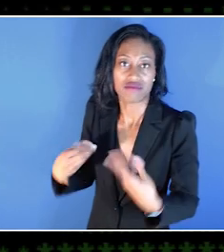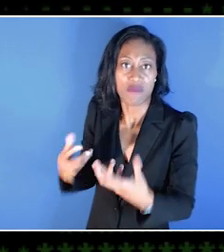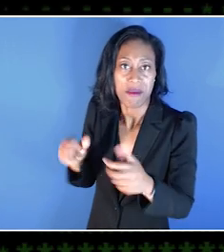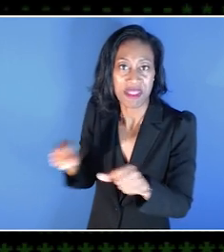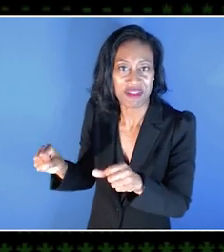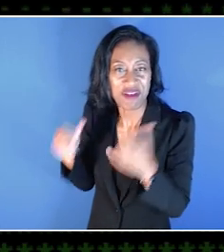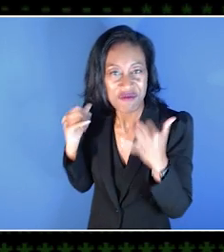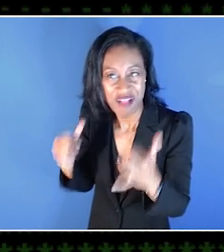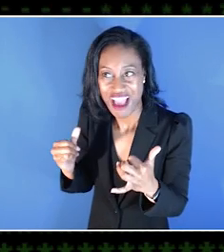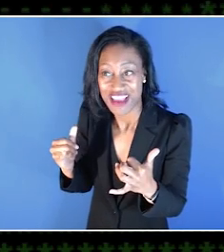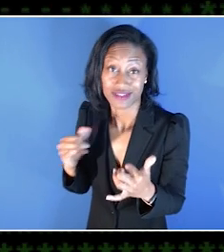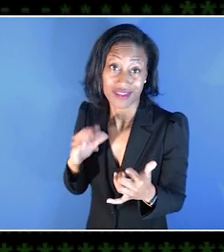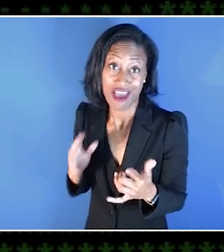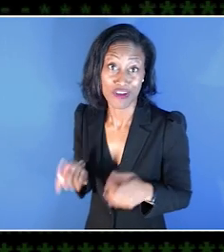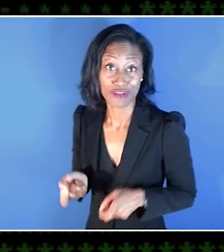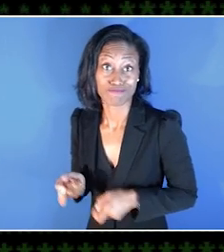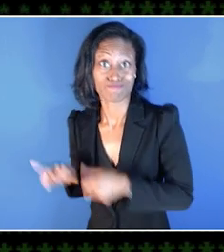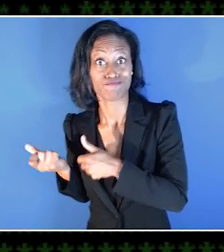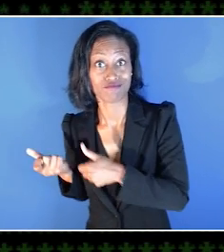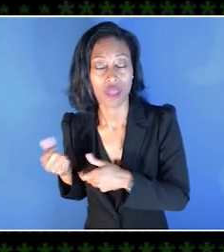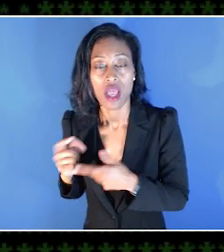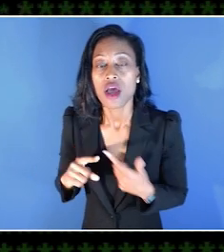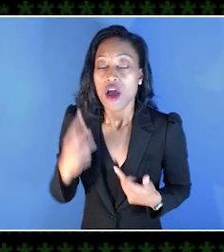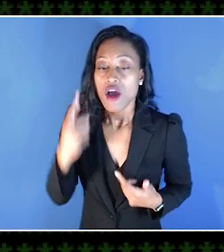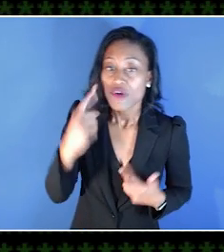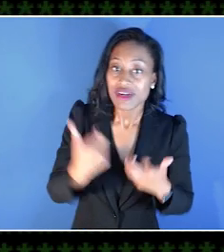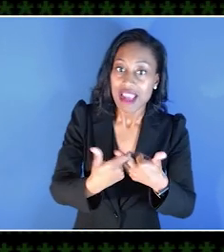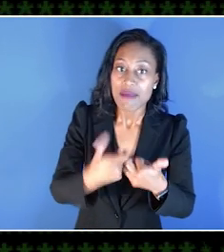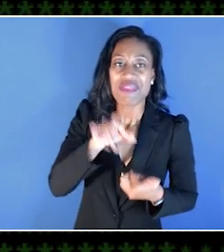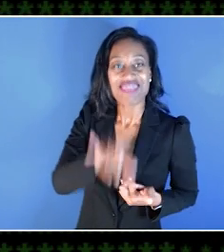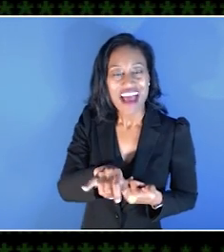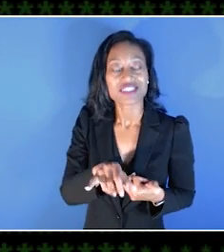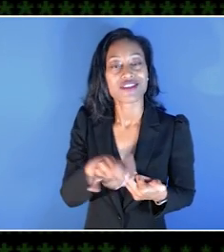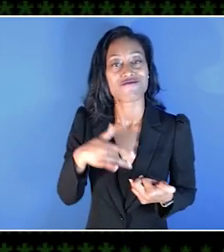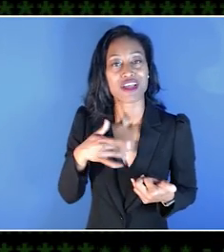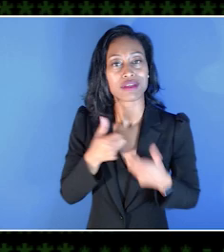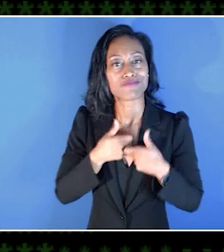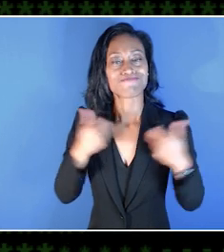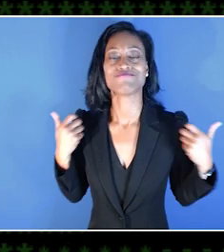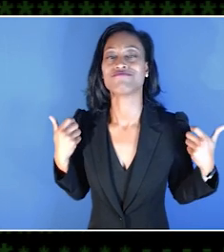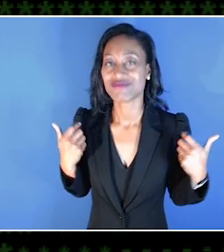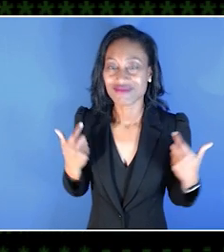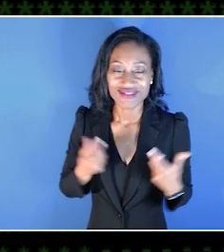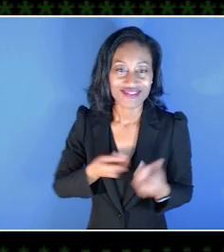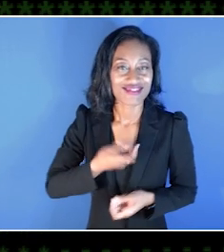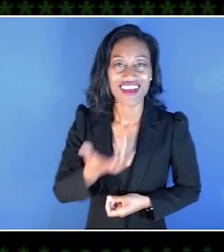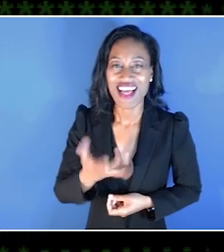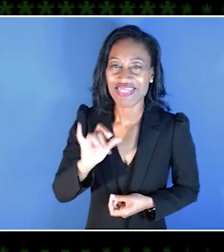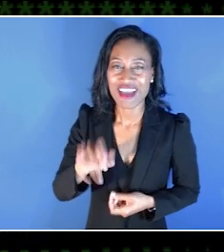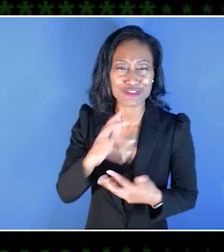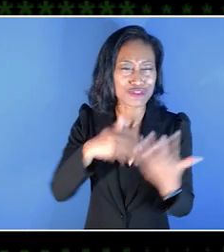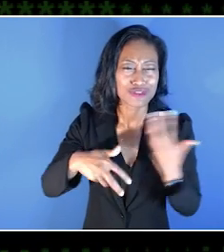For a lot of people, gaming is their only outlet. It really gives them that social inclusion that I think we all just want to have